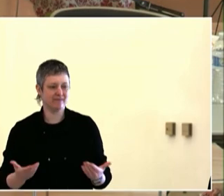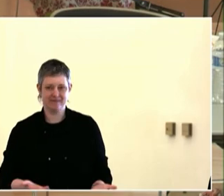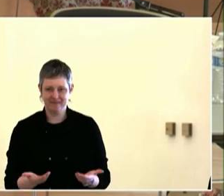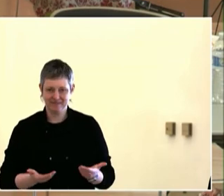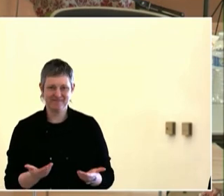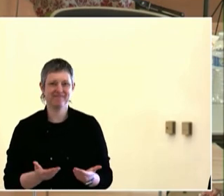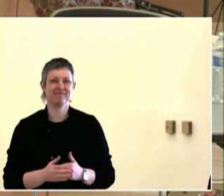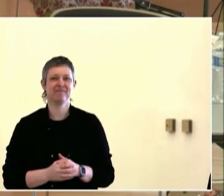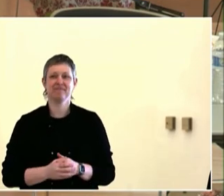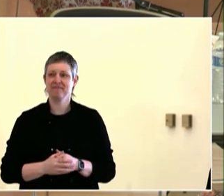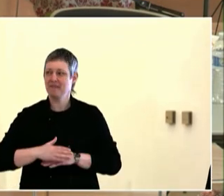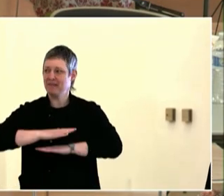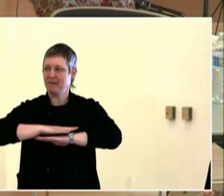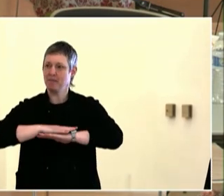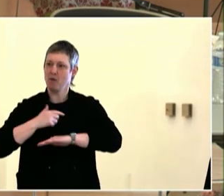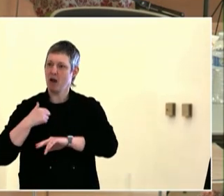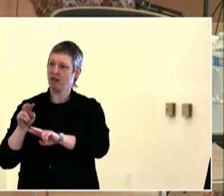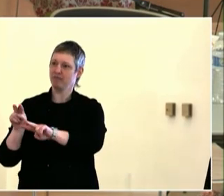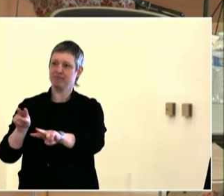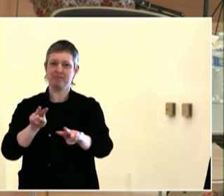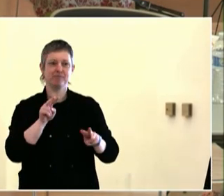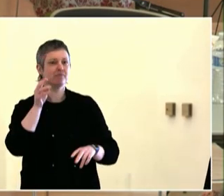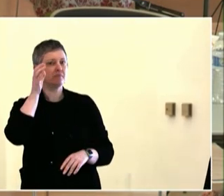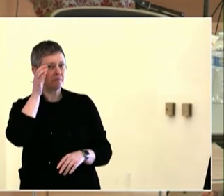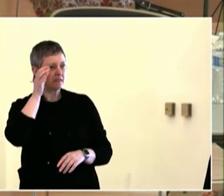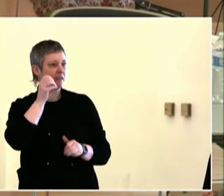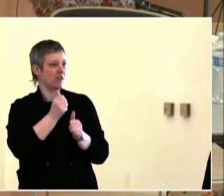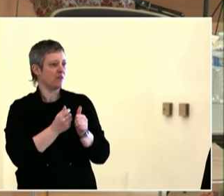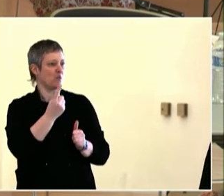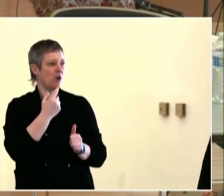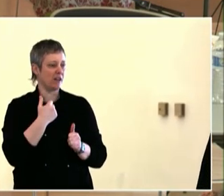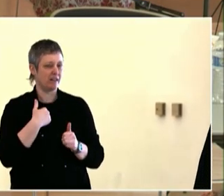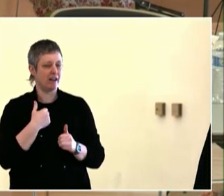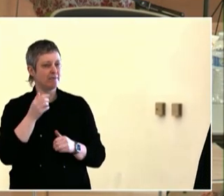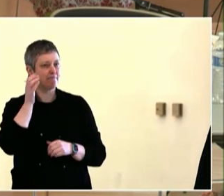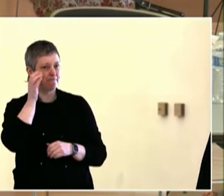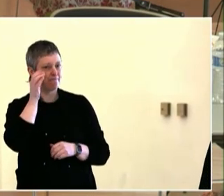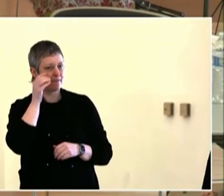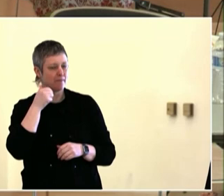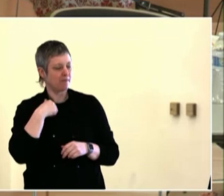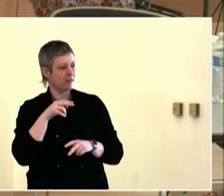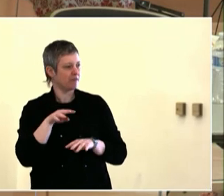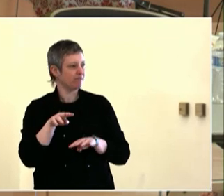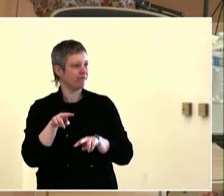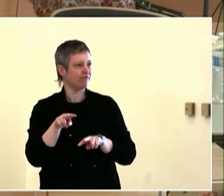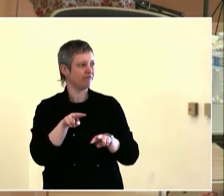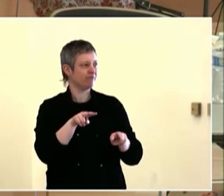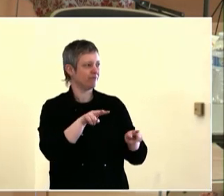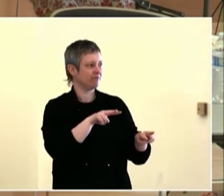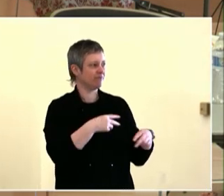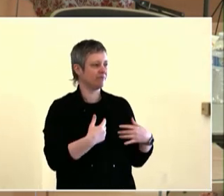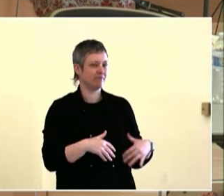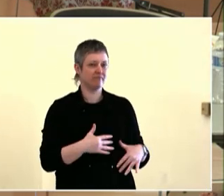the board, which makes decisions. And then you have empty seats, which are folks who are not at the table, because there are